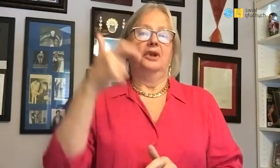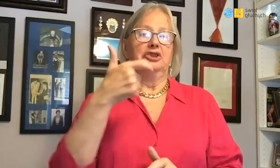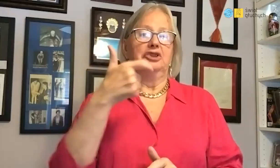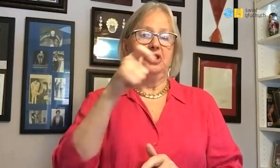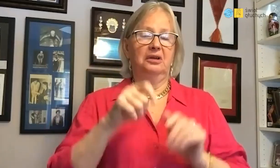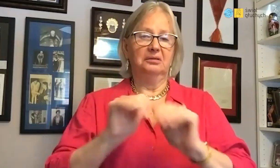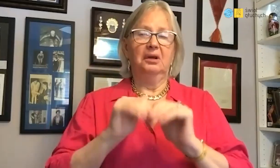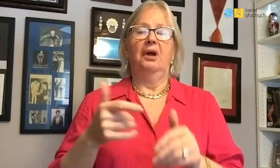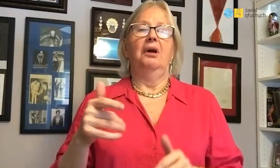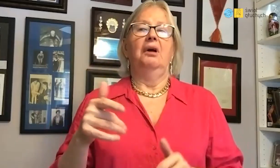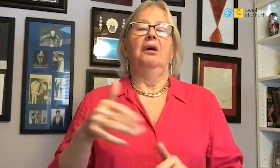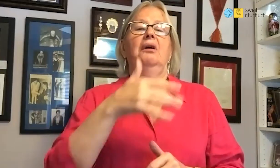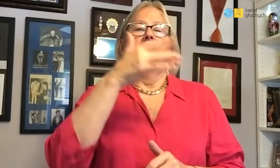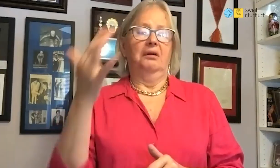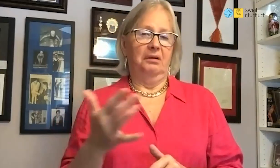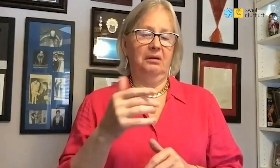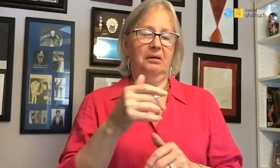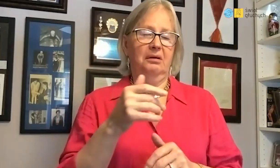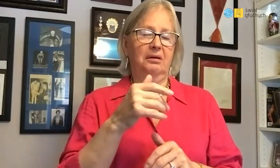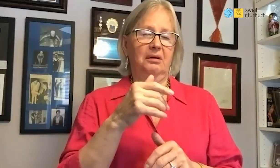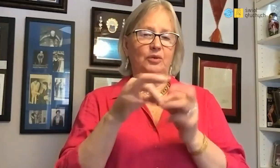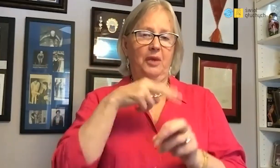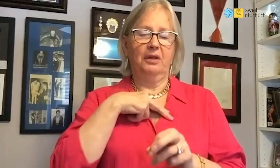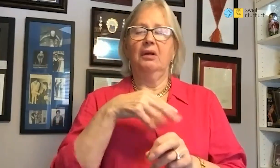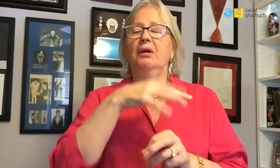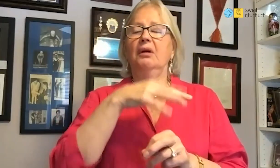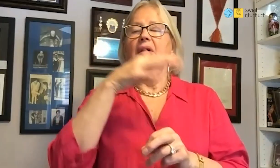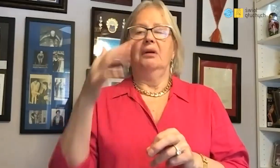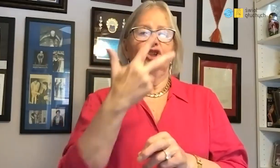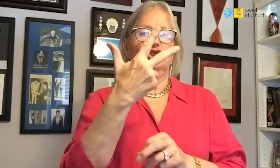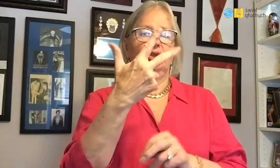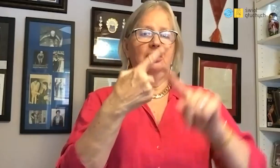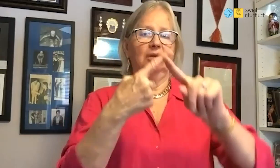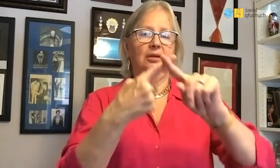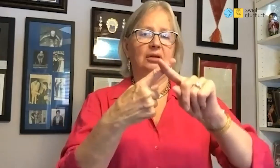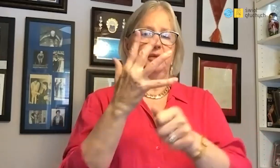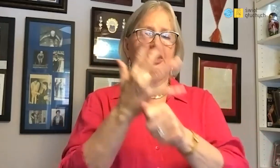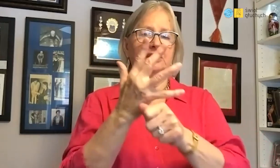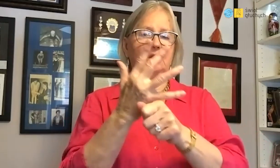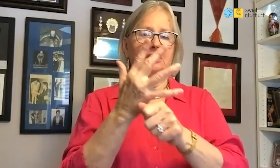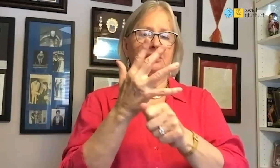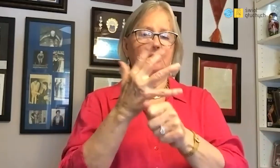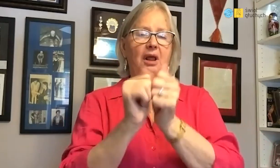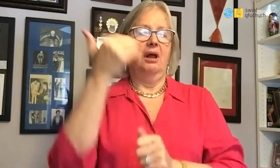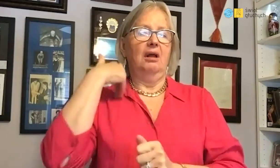It was a 100m race, in which I won the gold medal 3x50 m medley realy.